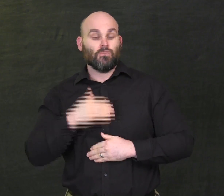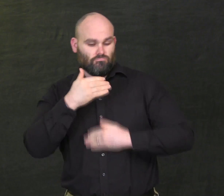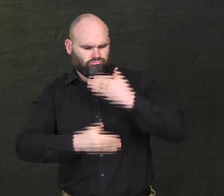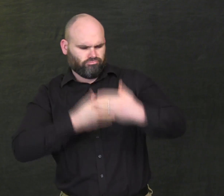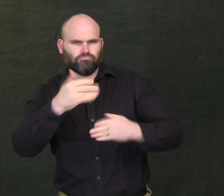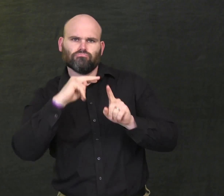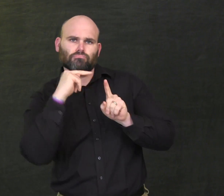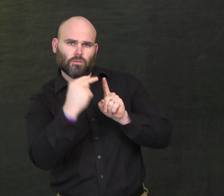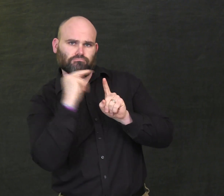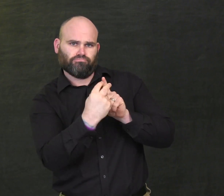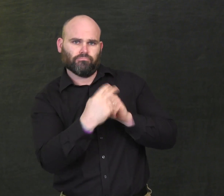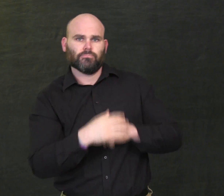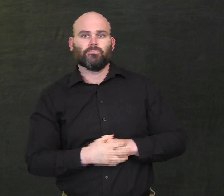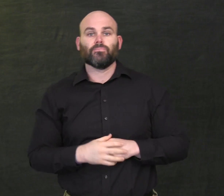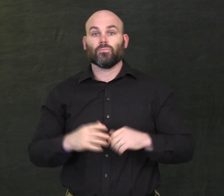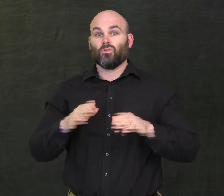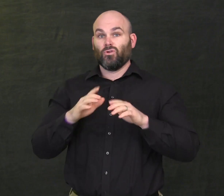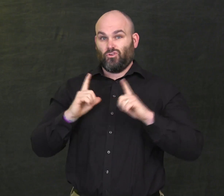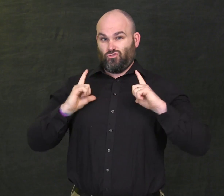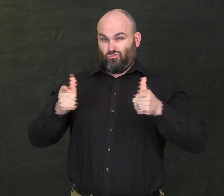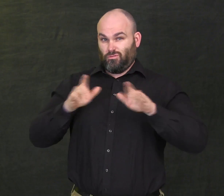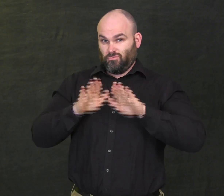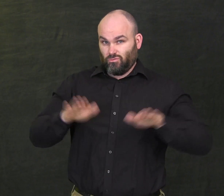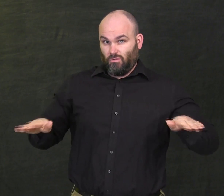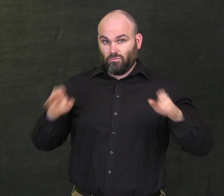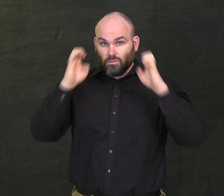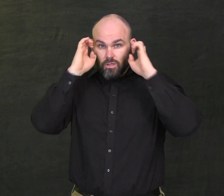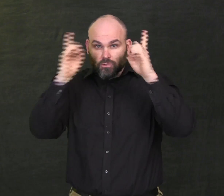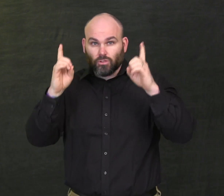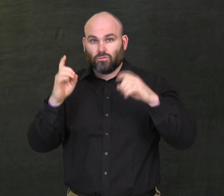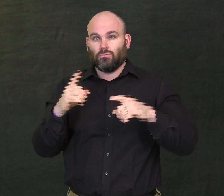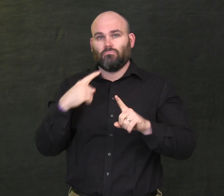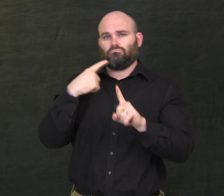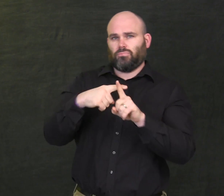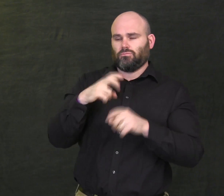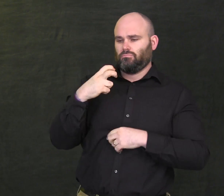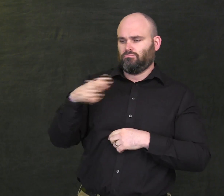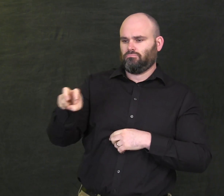Progress Monitoring, Early Childhood